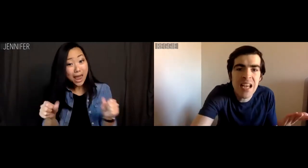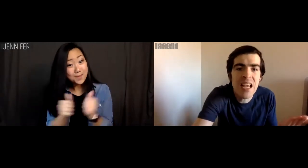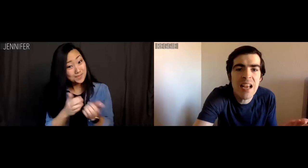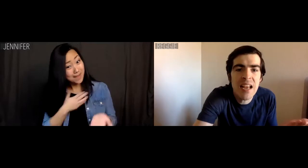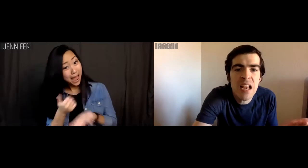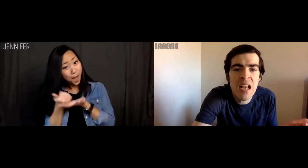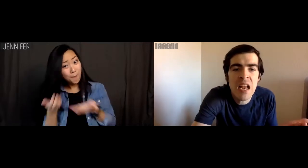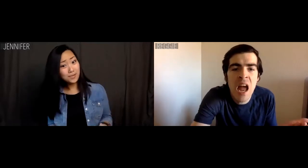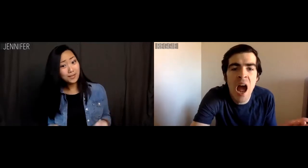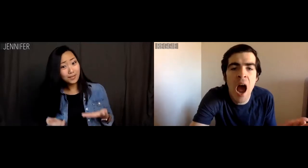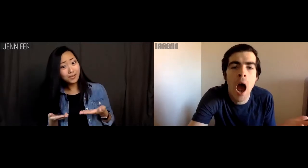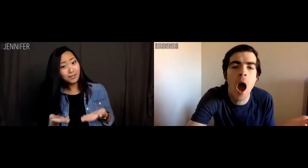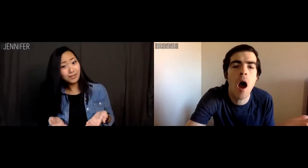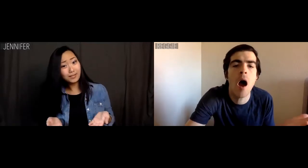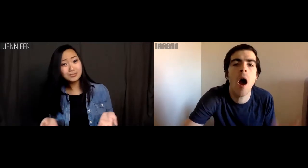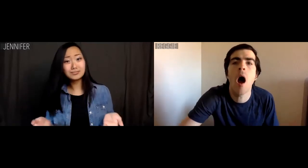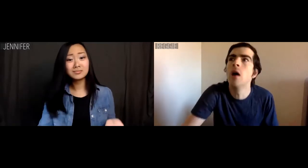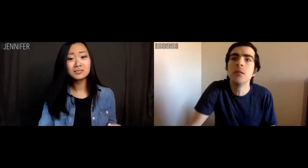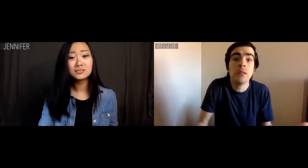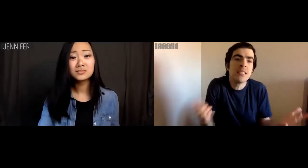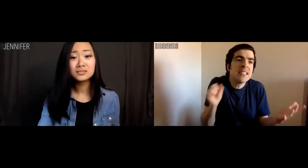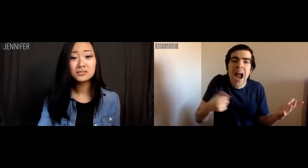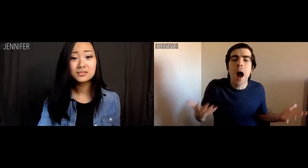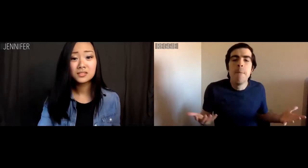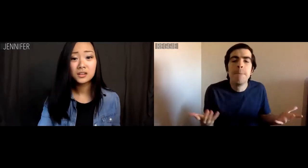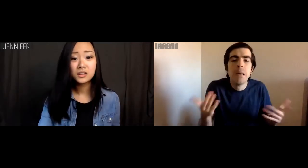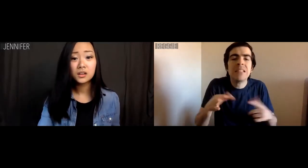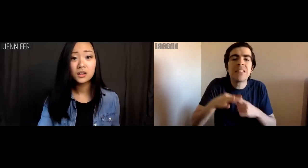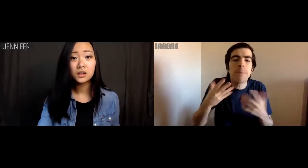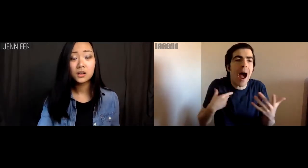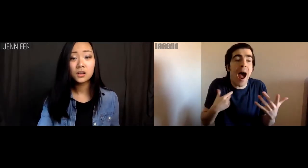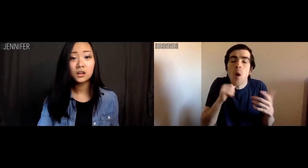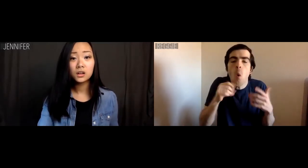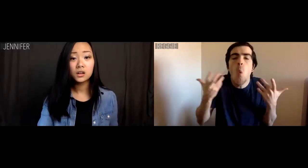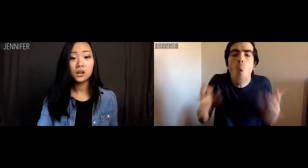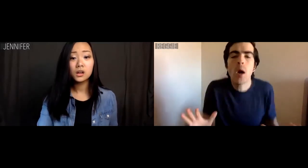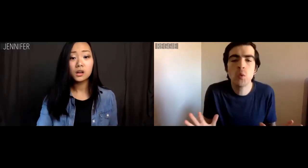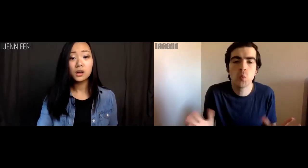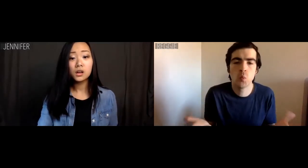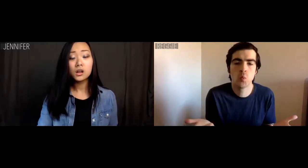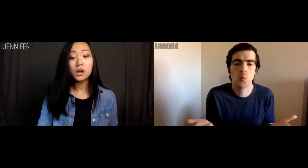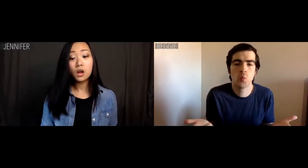Jennifer: You can with my help. Reggie: Yeah, except I don't want to.